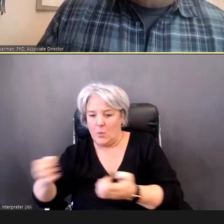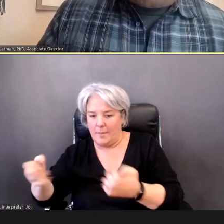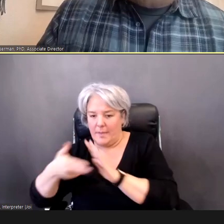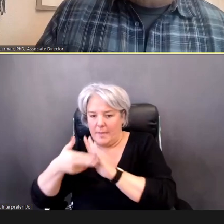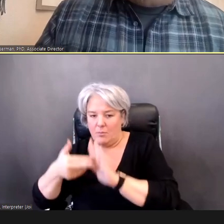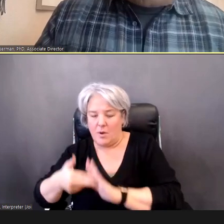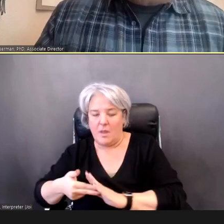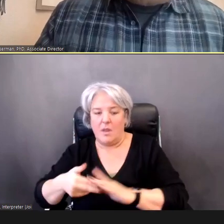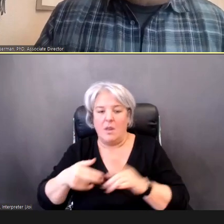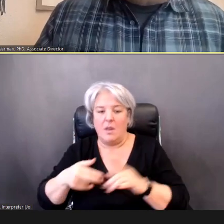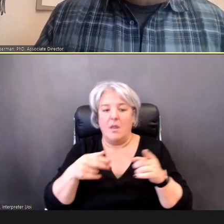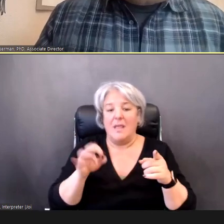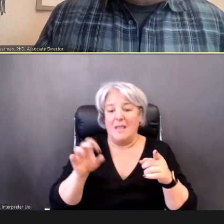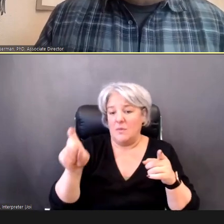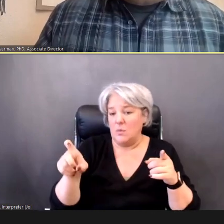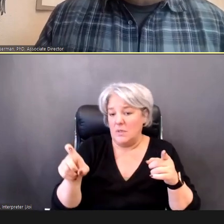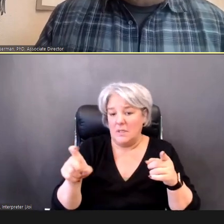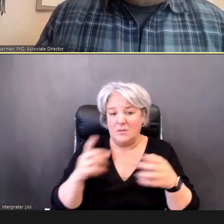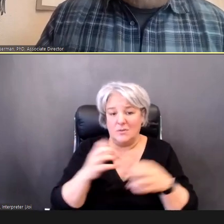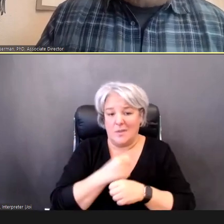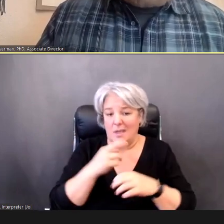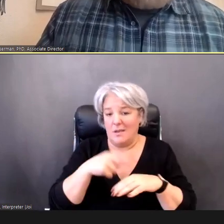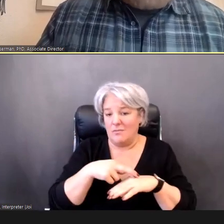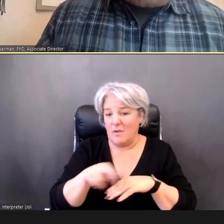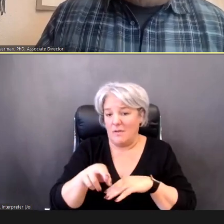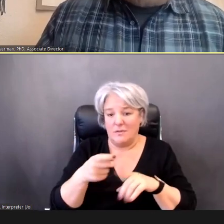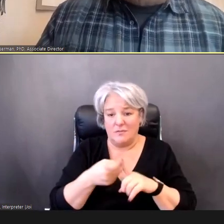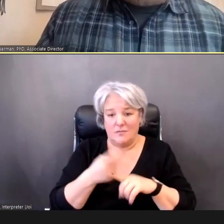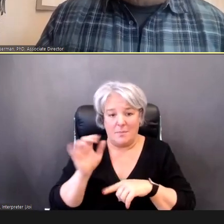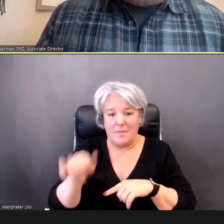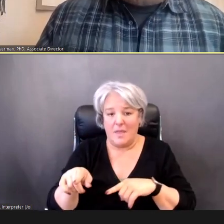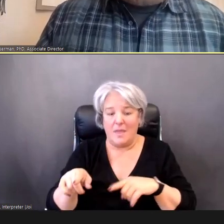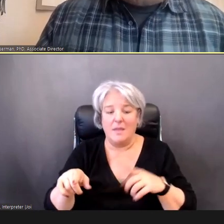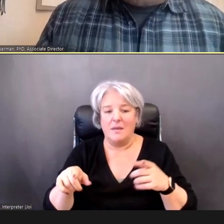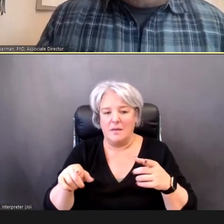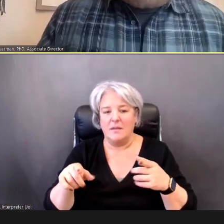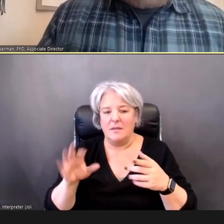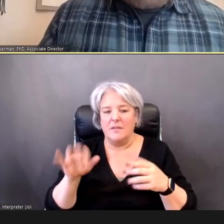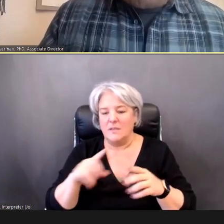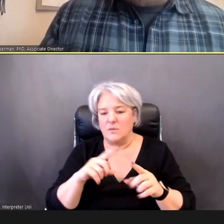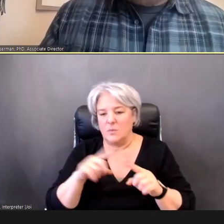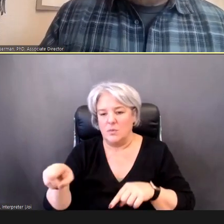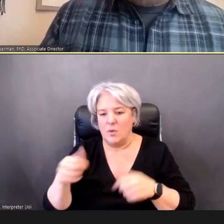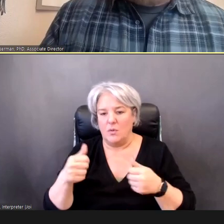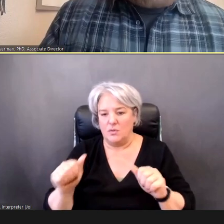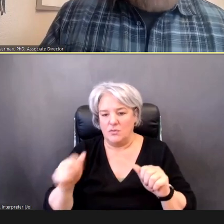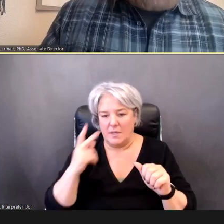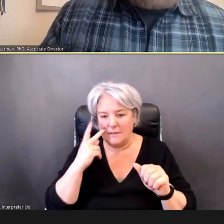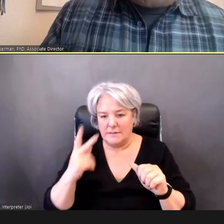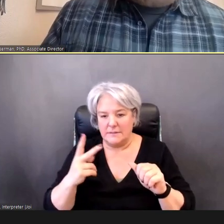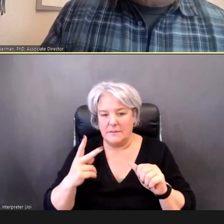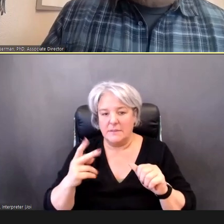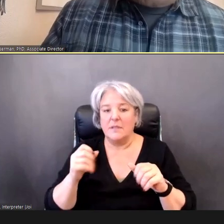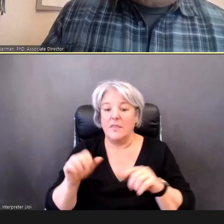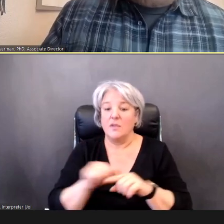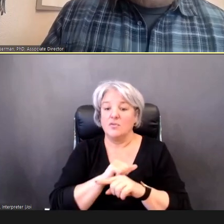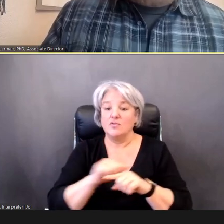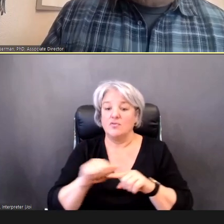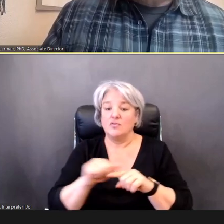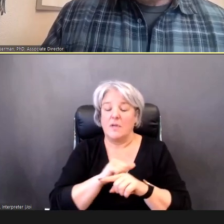you would go to look. The training resources, are there, so -- again, we encourage you to